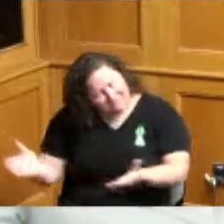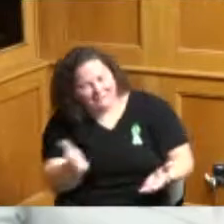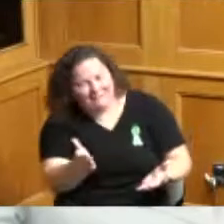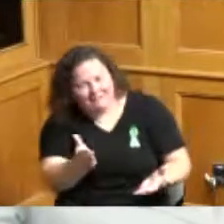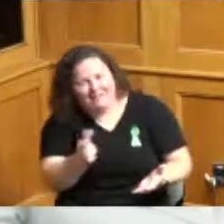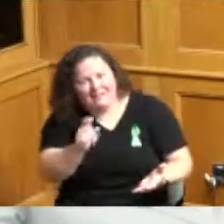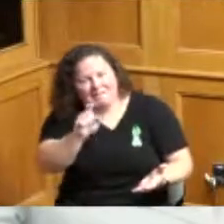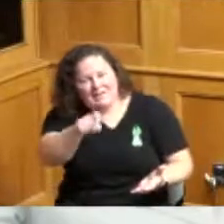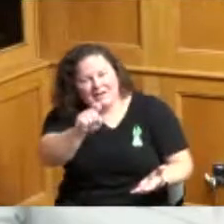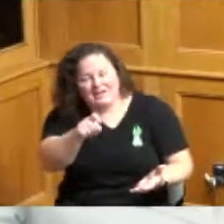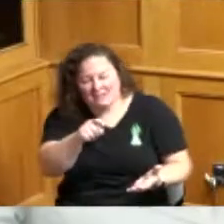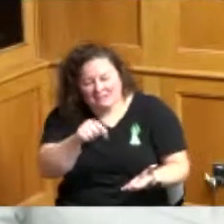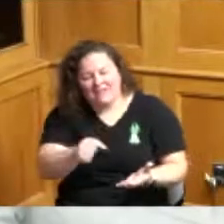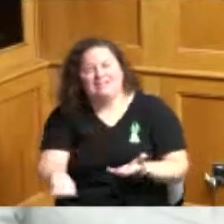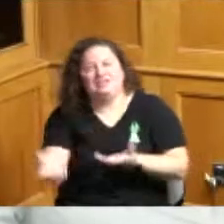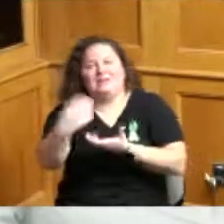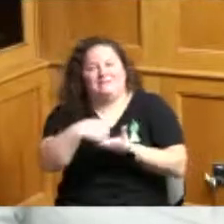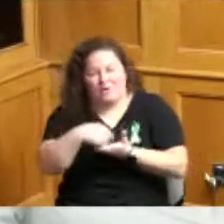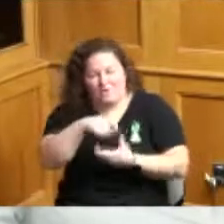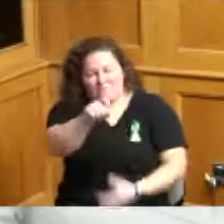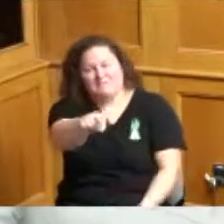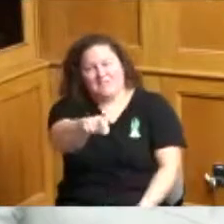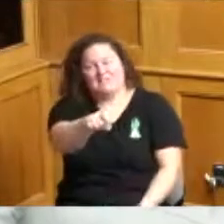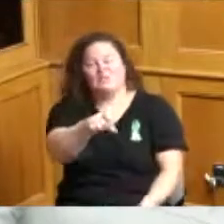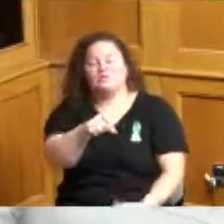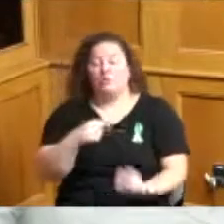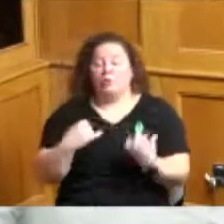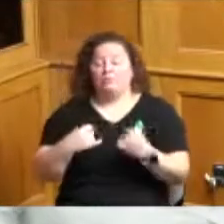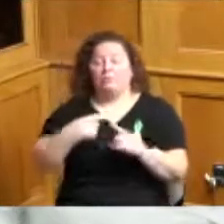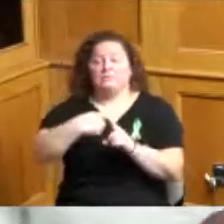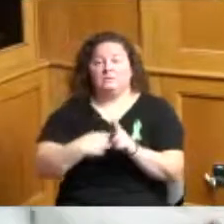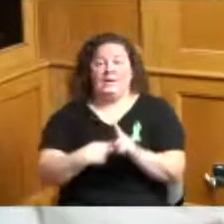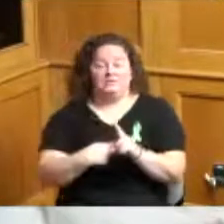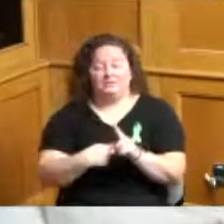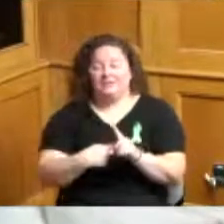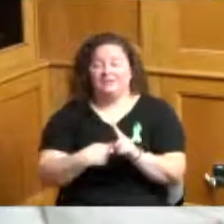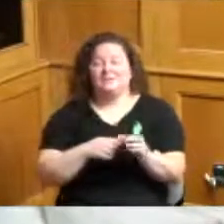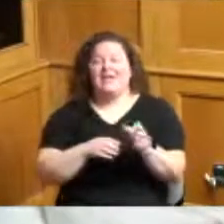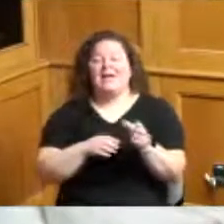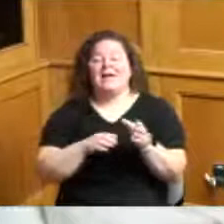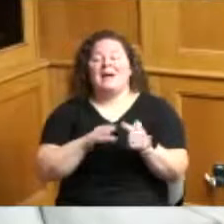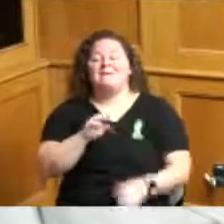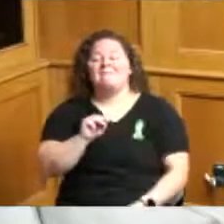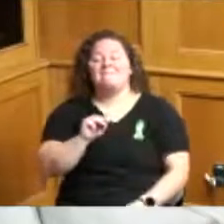also this weekend was this month is minority health month I know we haven't talked a lot